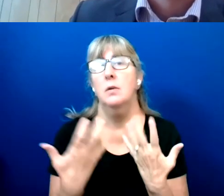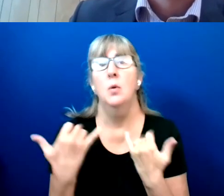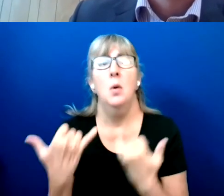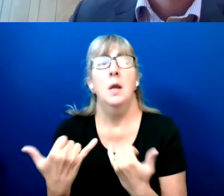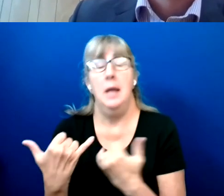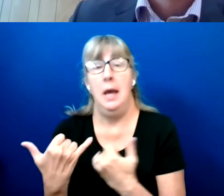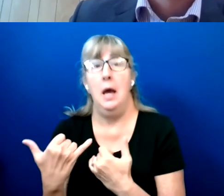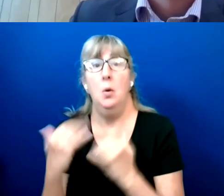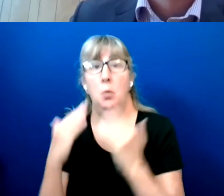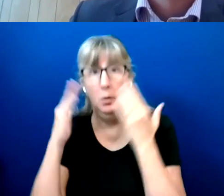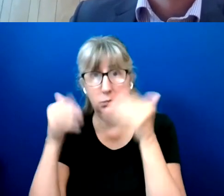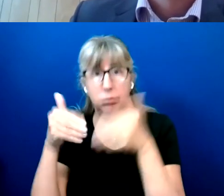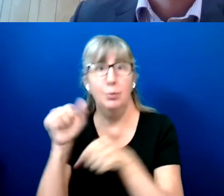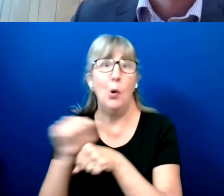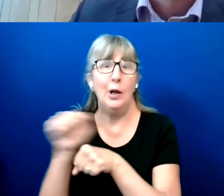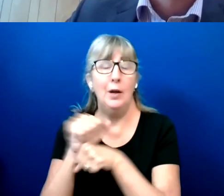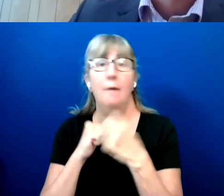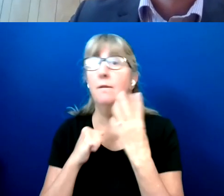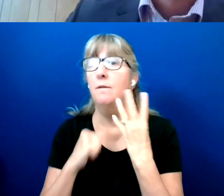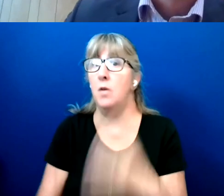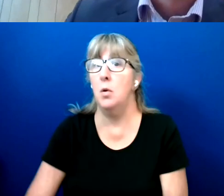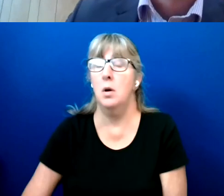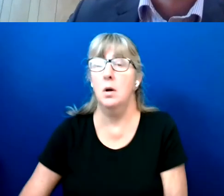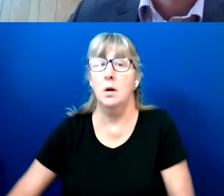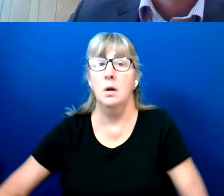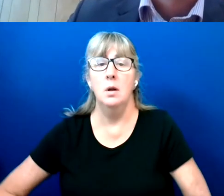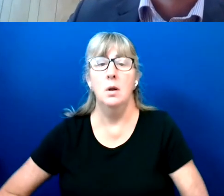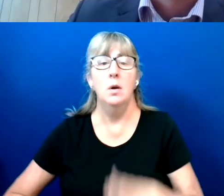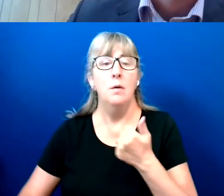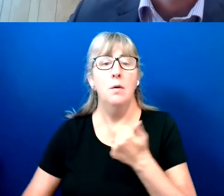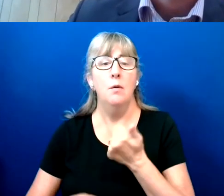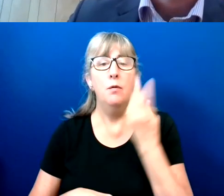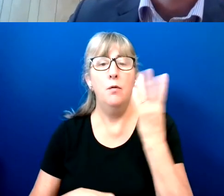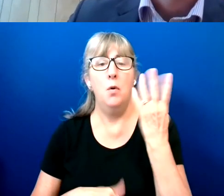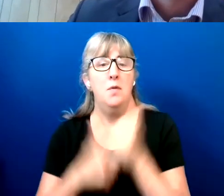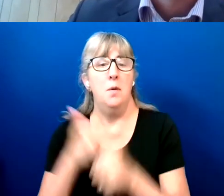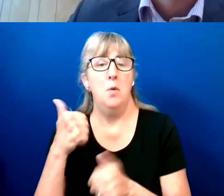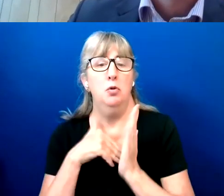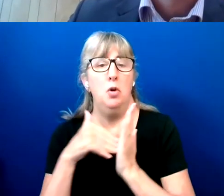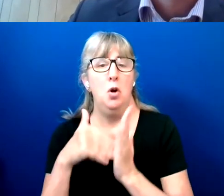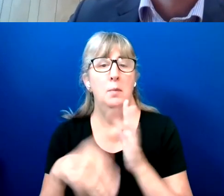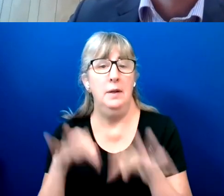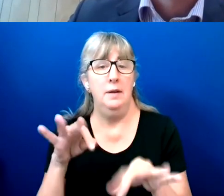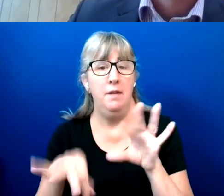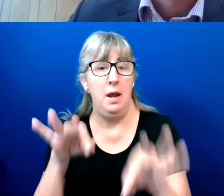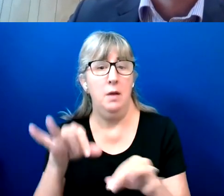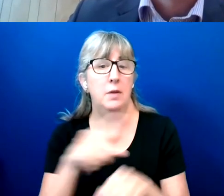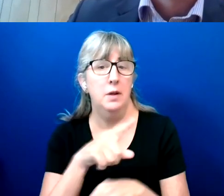So 4 of the most commonly found ballot marking devices that you'll find in polling places.